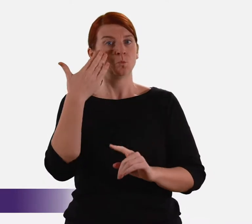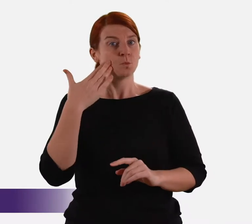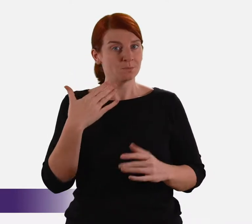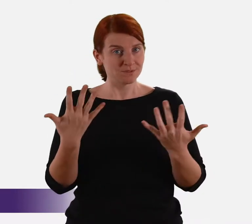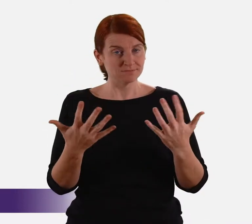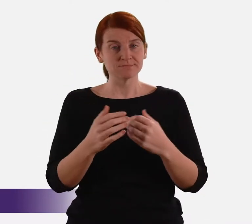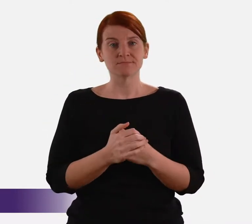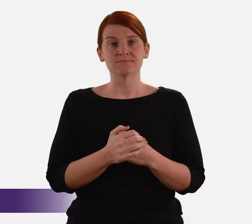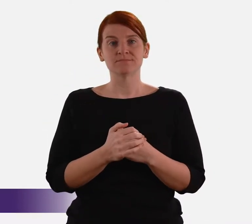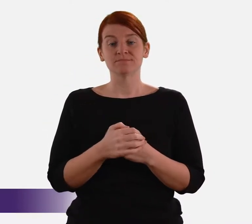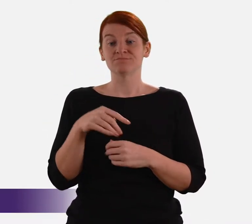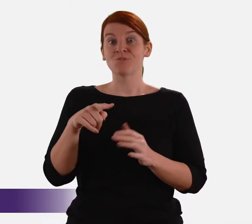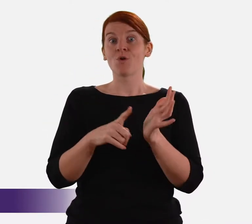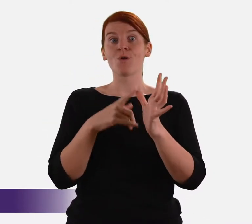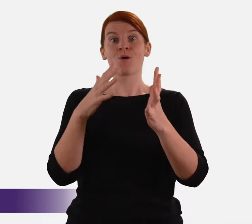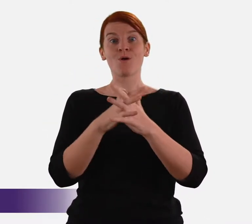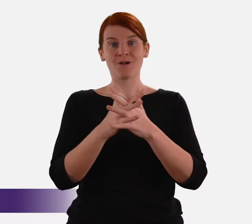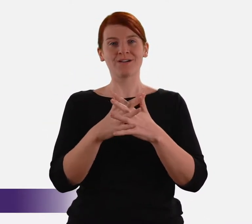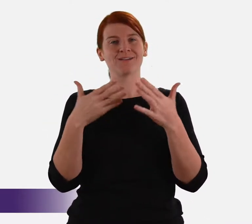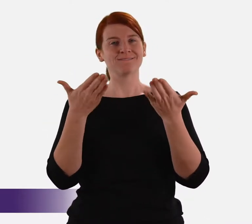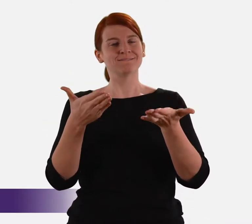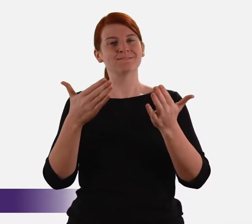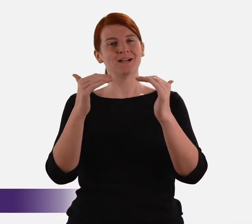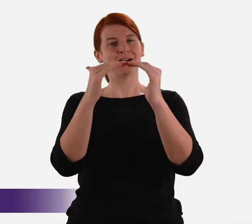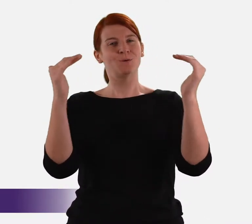and later, in other jurisdictions, eliminating